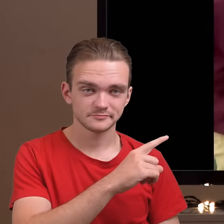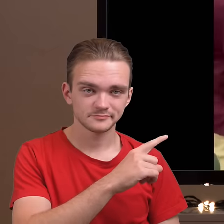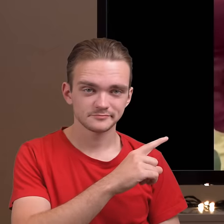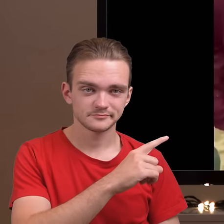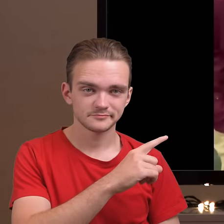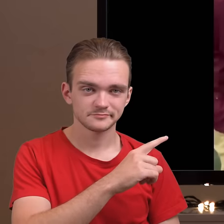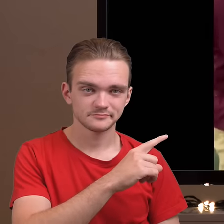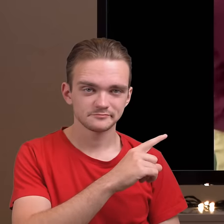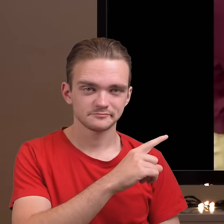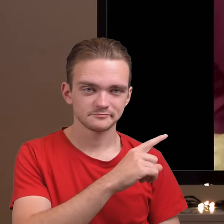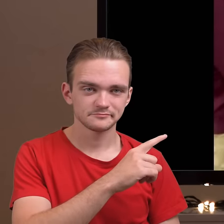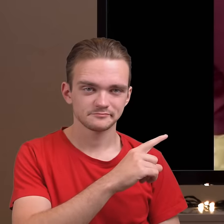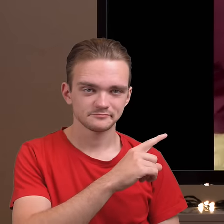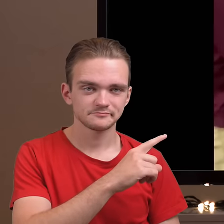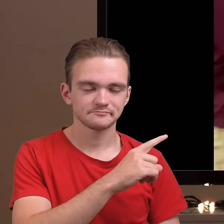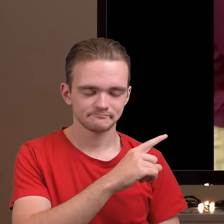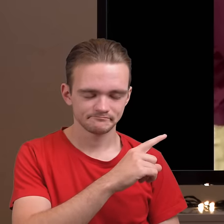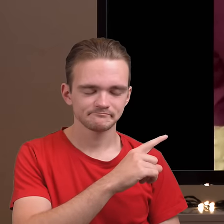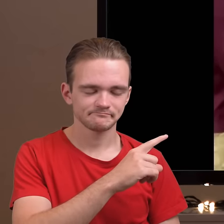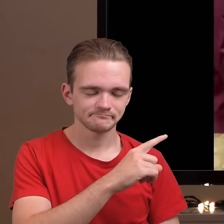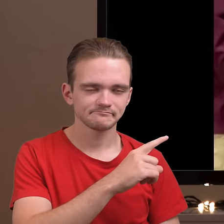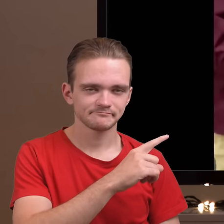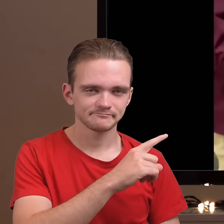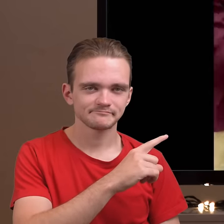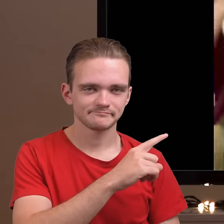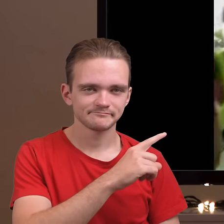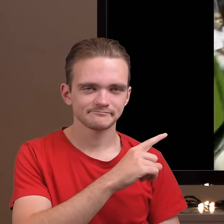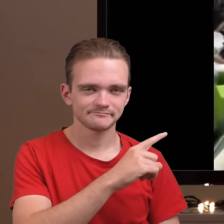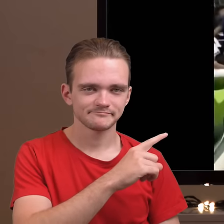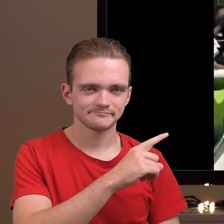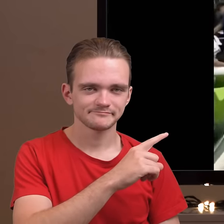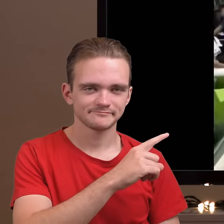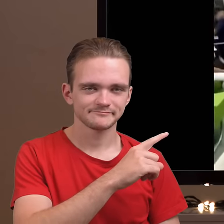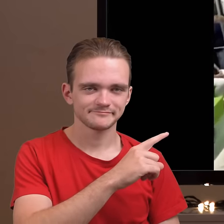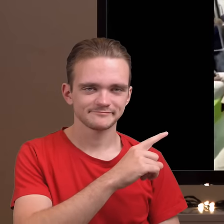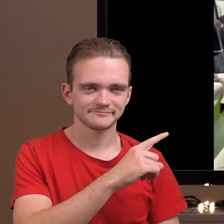is if there is a million-dollar investment in the subway. Have you seen the change? For you,